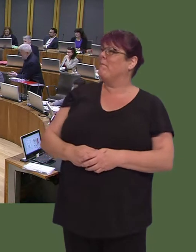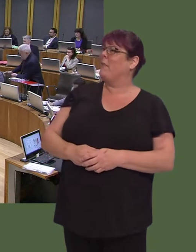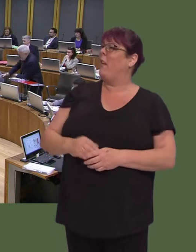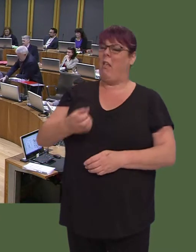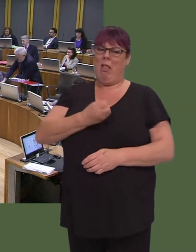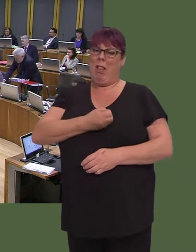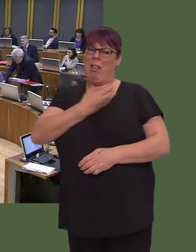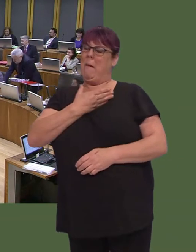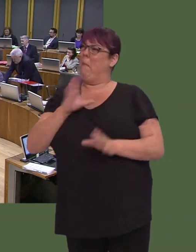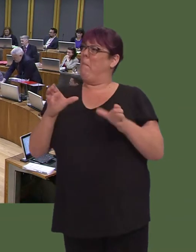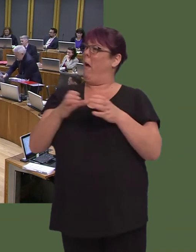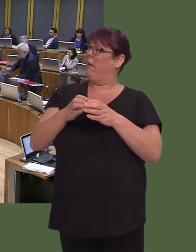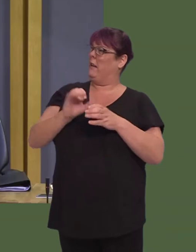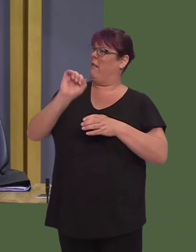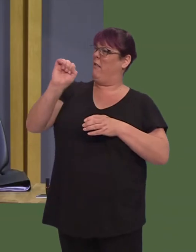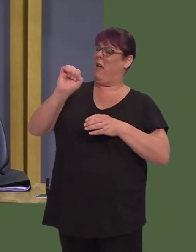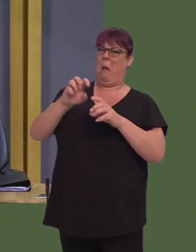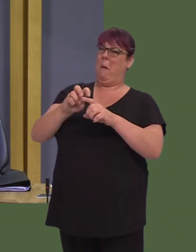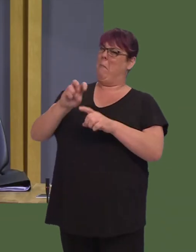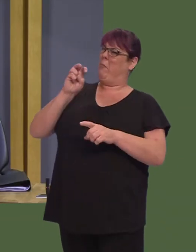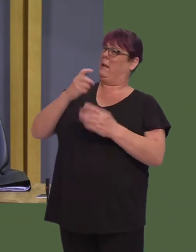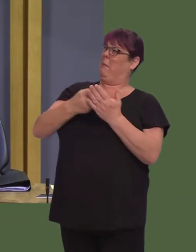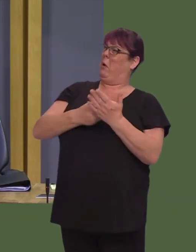to its Brexit policy, but I don't think it could be accused of clarity.